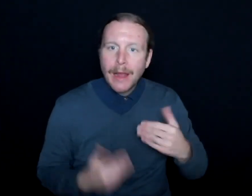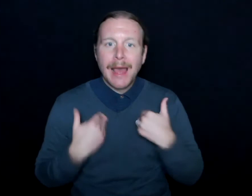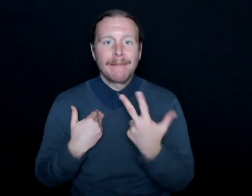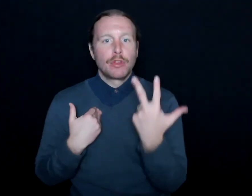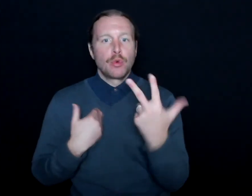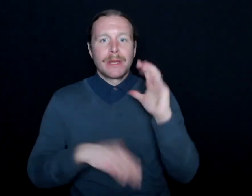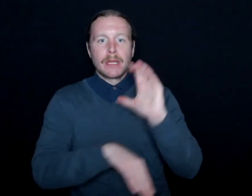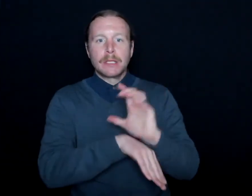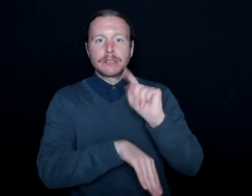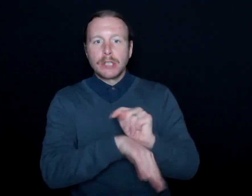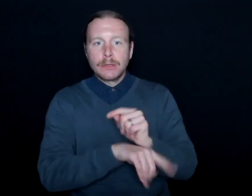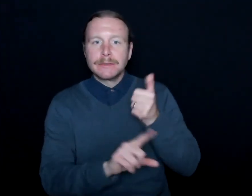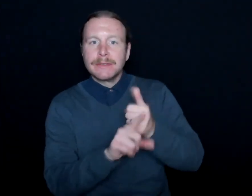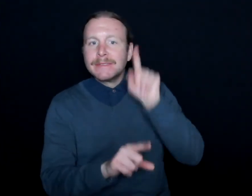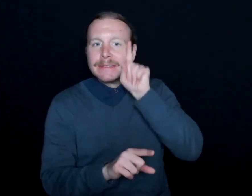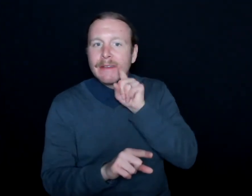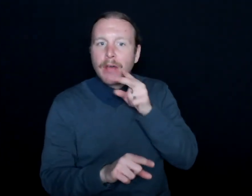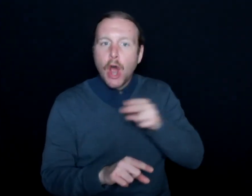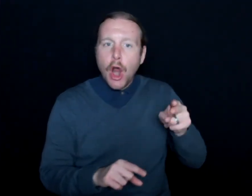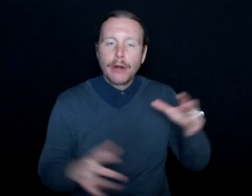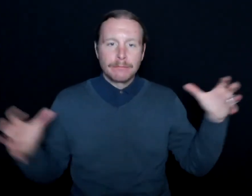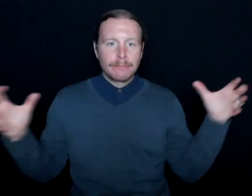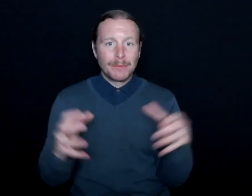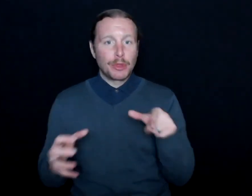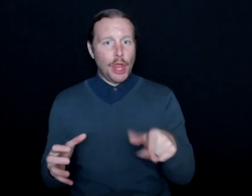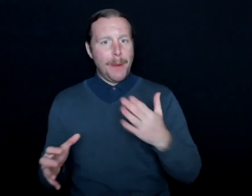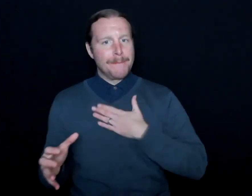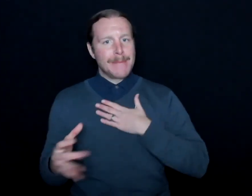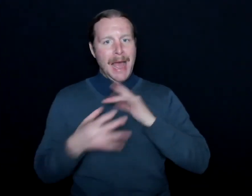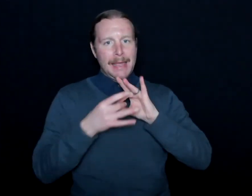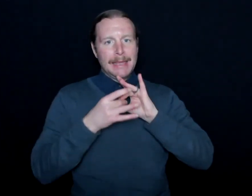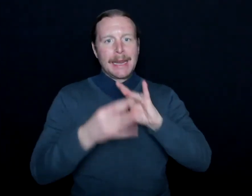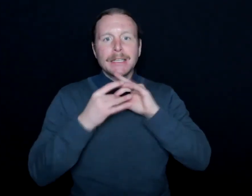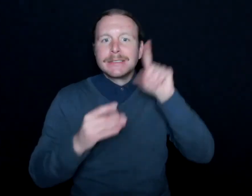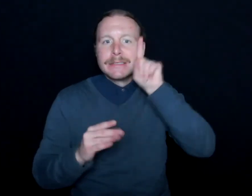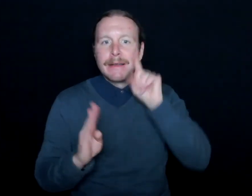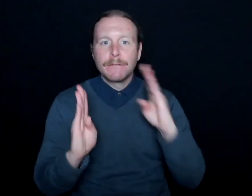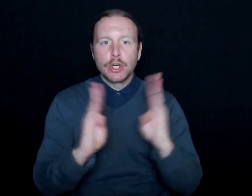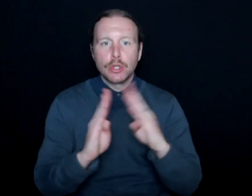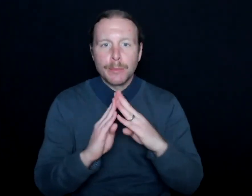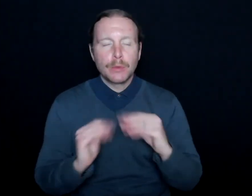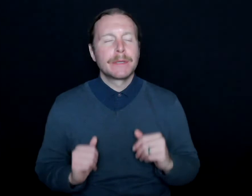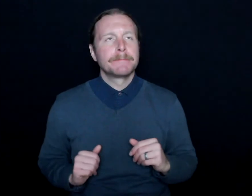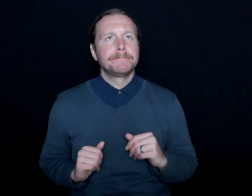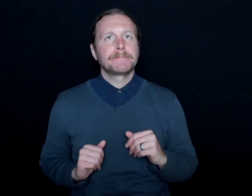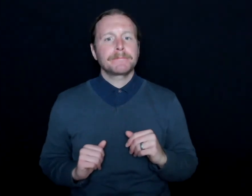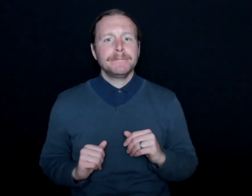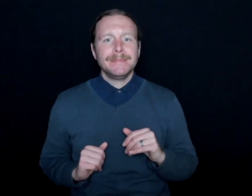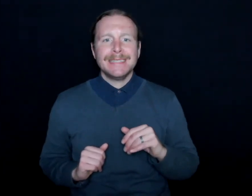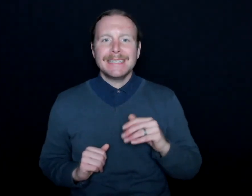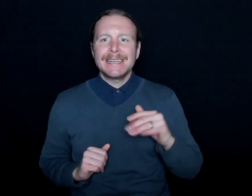that I work with that are deaf and hard of hearing. They're my connection to the deaf community. And it's almost like it's a checks and balances